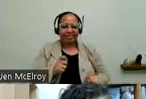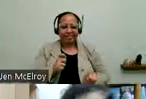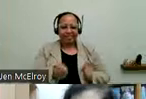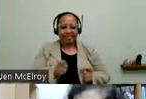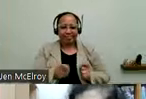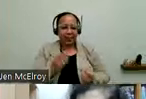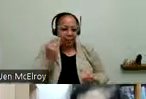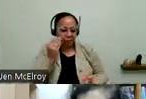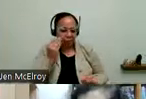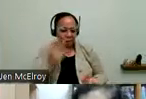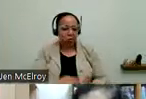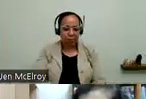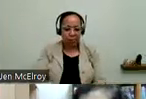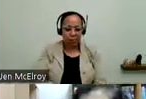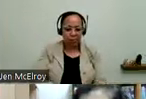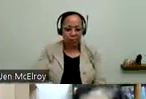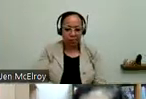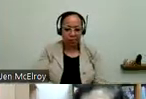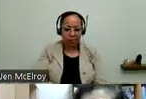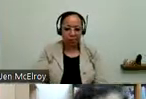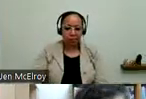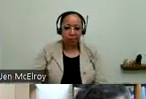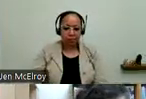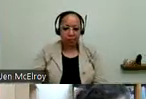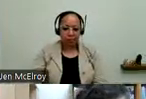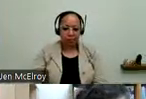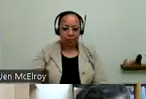information too. Personal assistance. Because that's